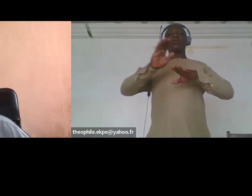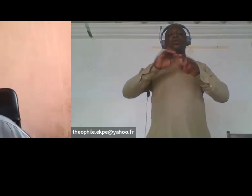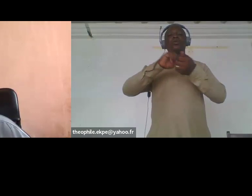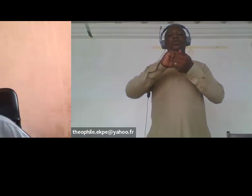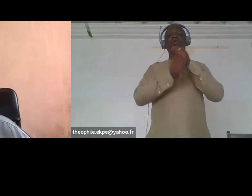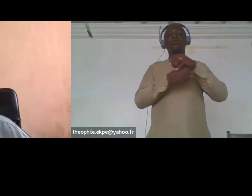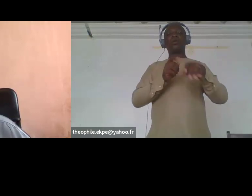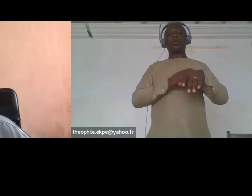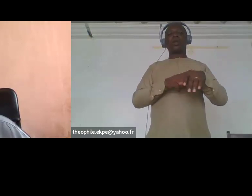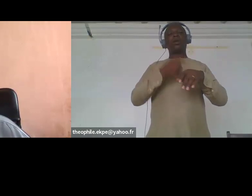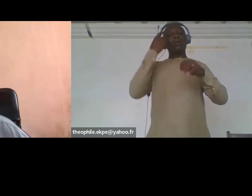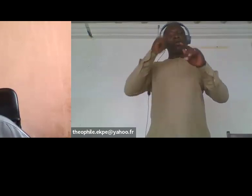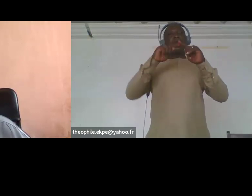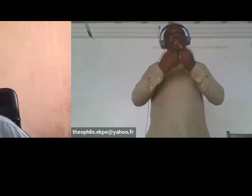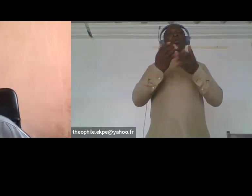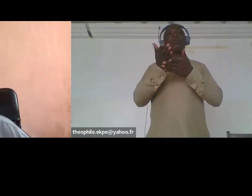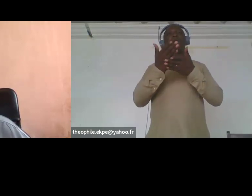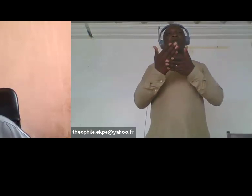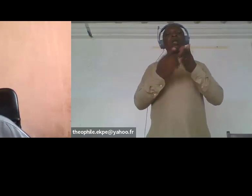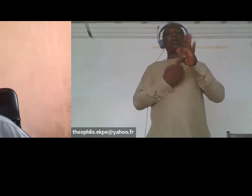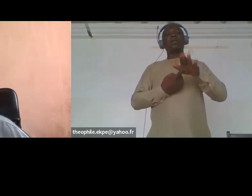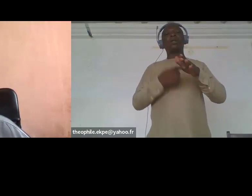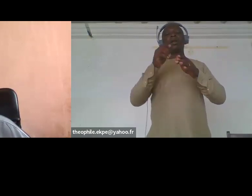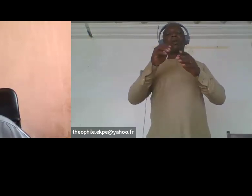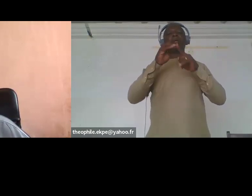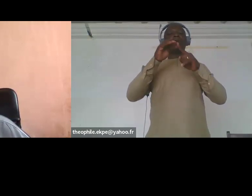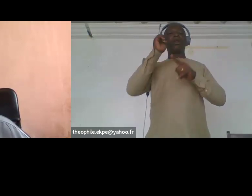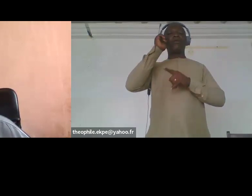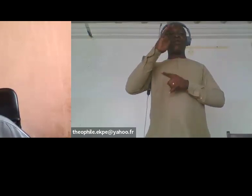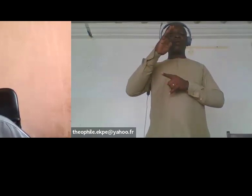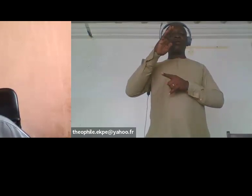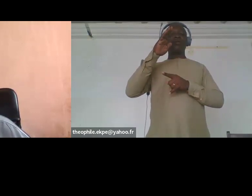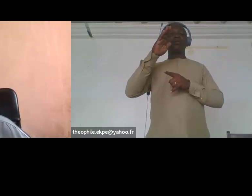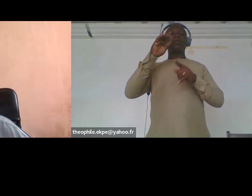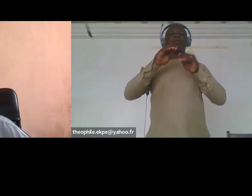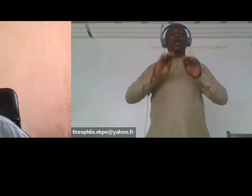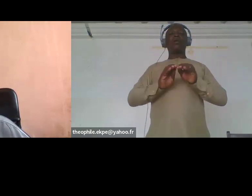highlights the agency uh for transformative measures uh of which if